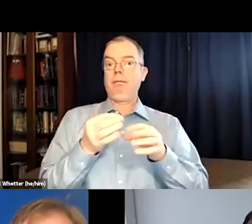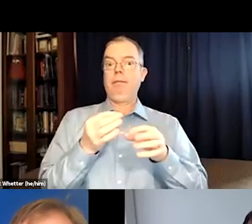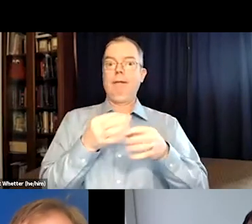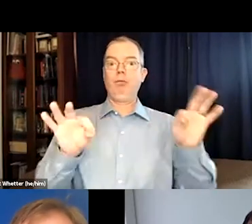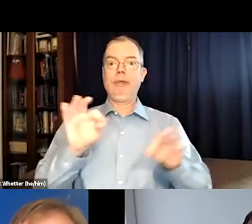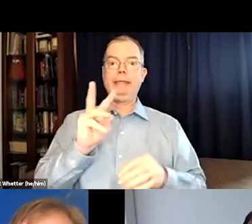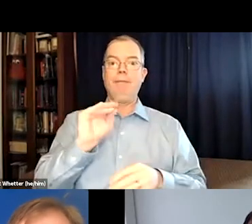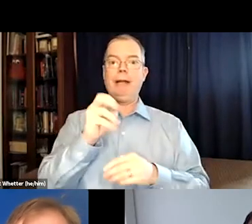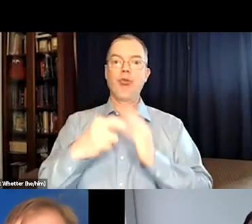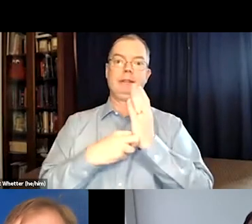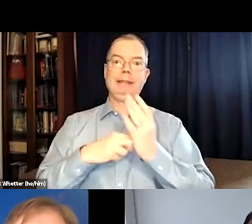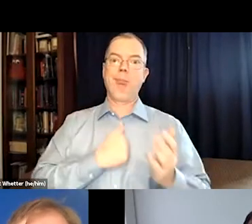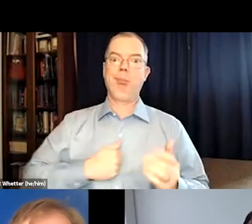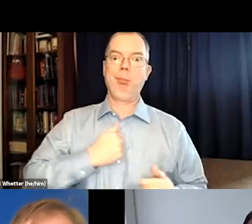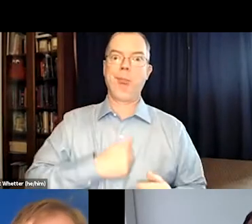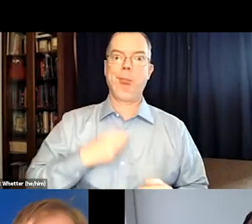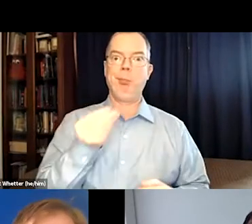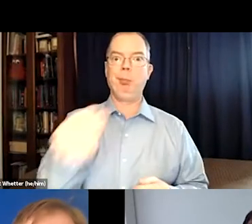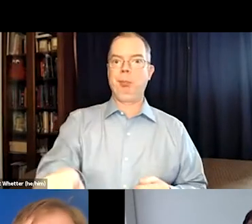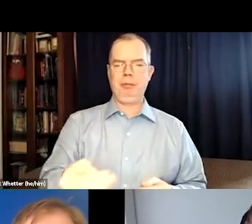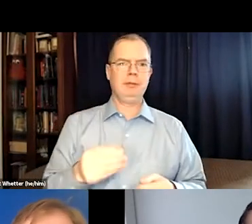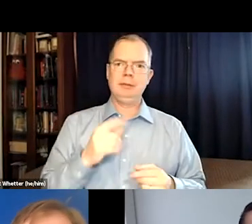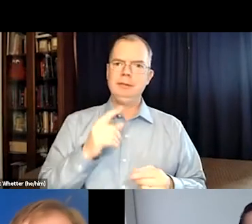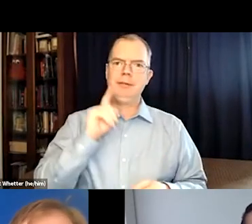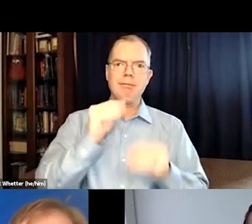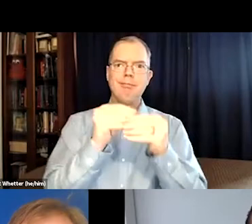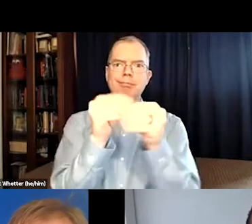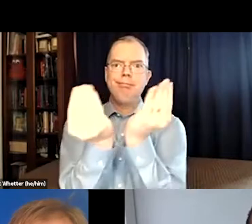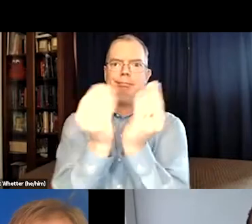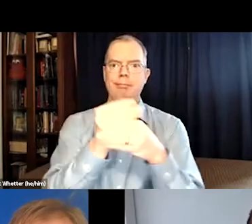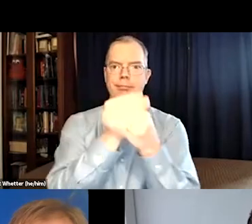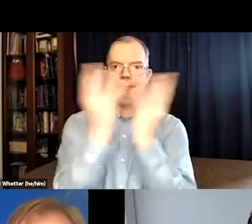a failure with this equipment, they get a voucher to come back as an apology.